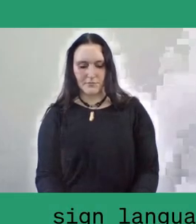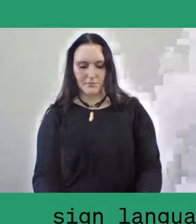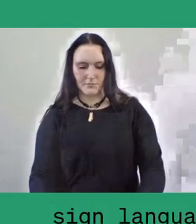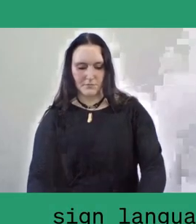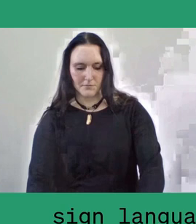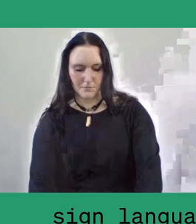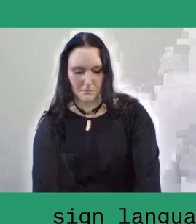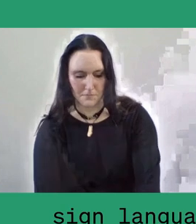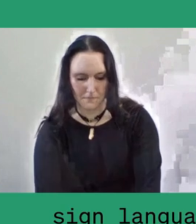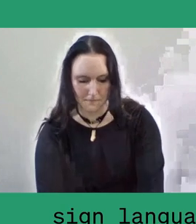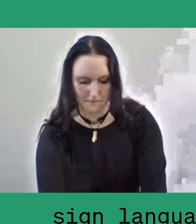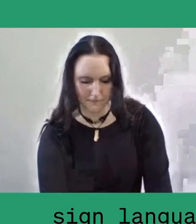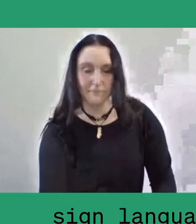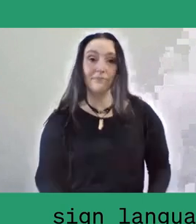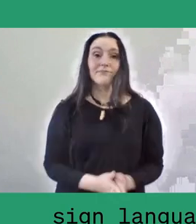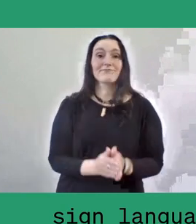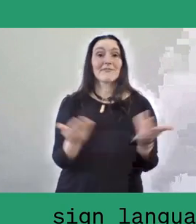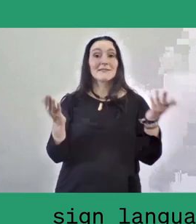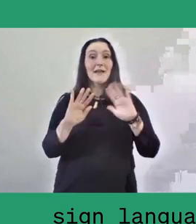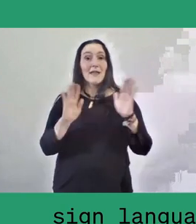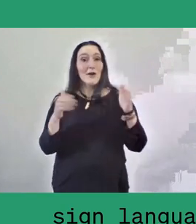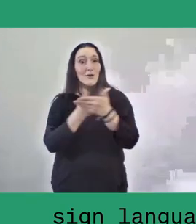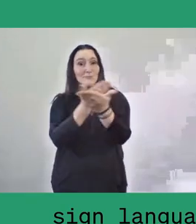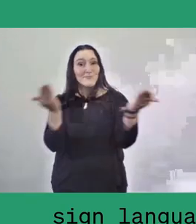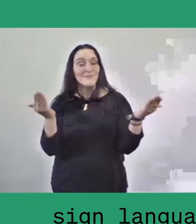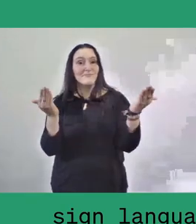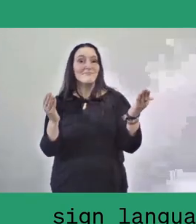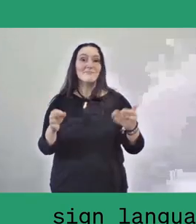Hello, everyone. Good morning, good afternoon and good evening.